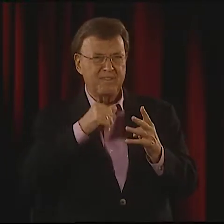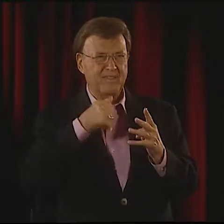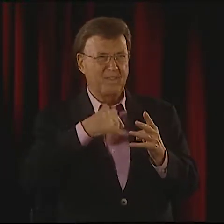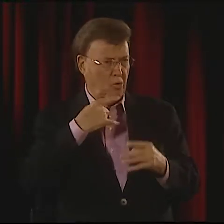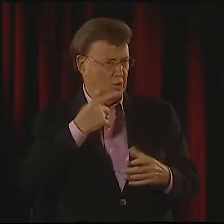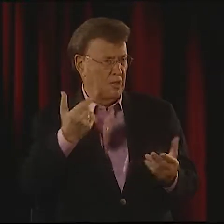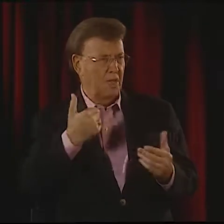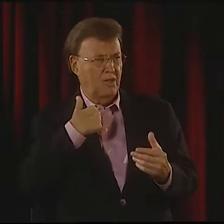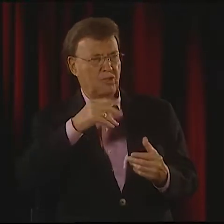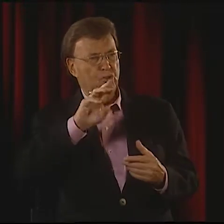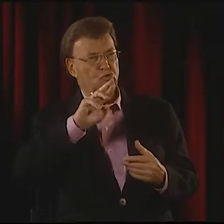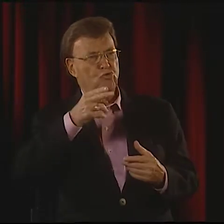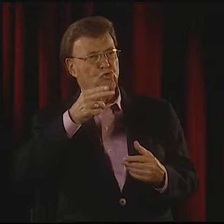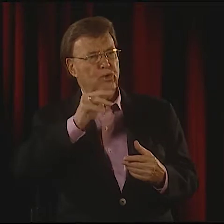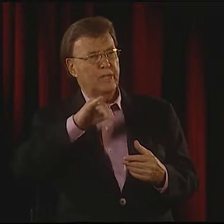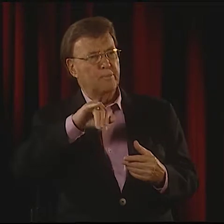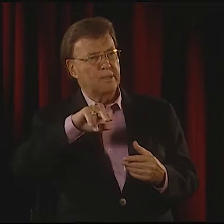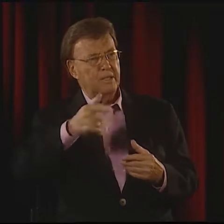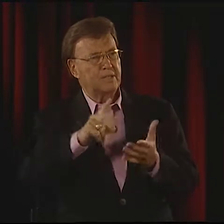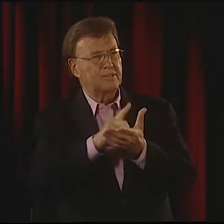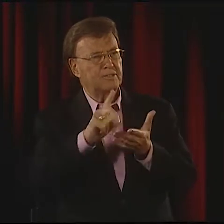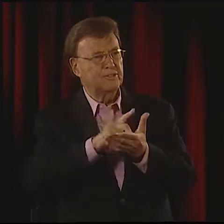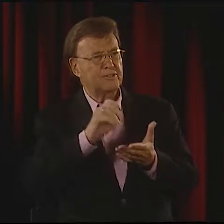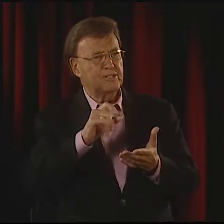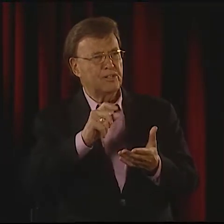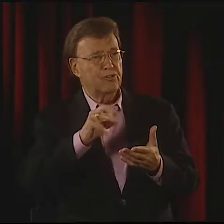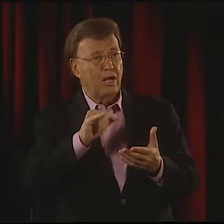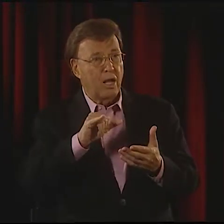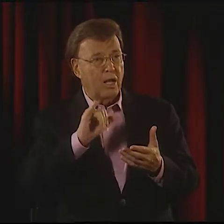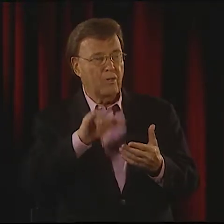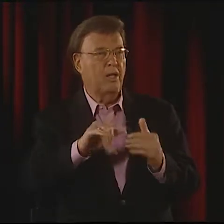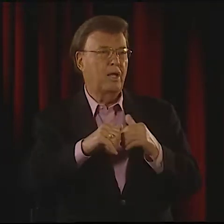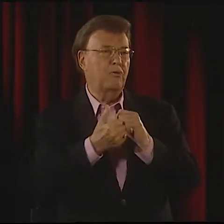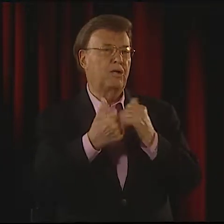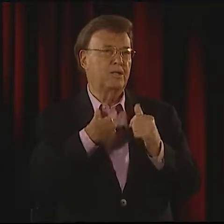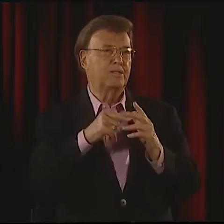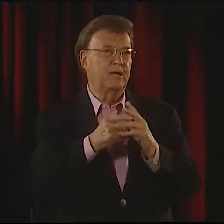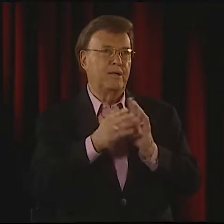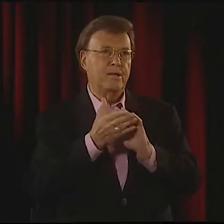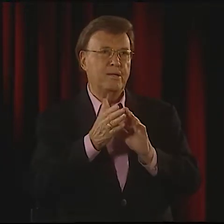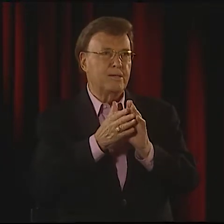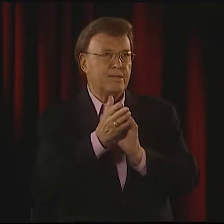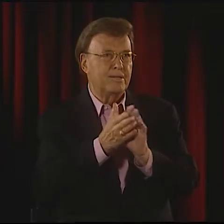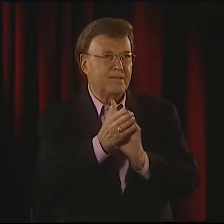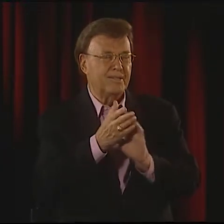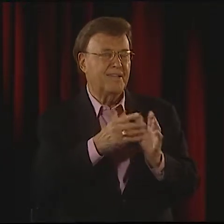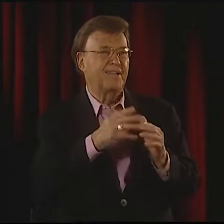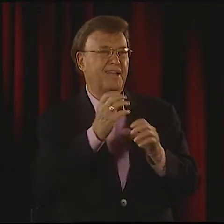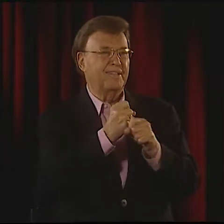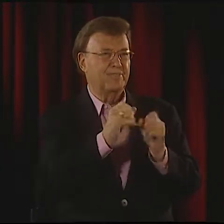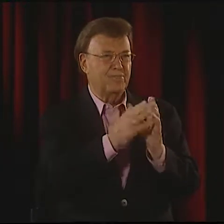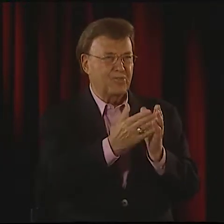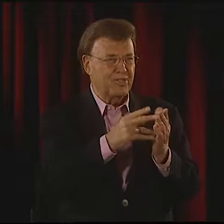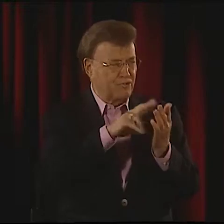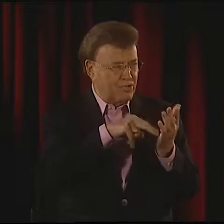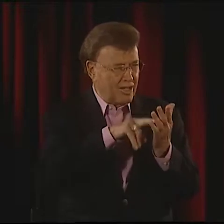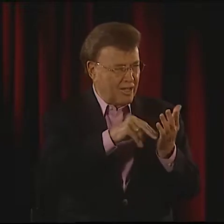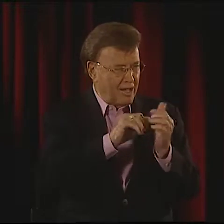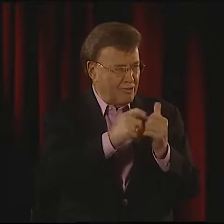I SAID, "BUT THE WORDS, THE SOUNDS, HOW AM I GOING TO BE ABLE TO DO THAT?" "WELL," HE SAID, "GET YOURSELF A RHYMING DICTIONARY," AND THAT IS HOW I BECAME MORE AND MORE INVOLVED